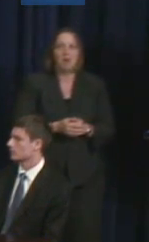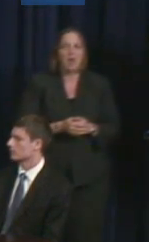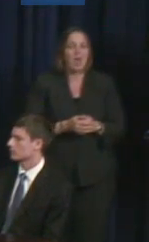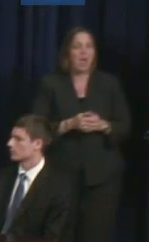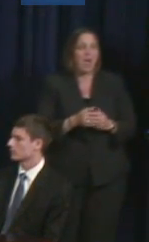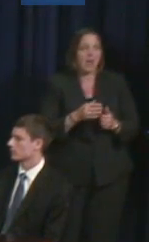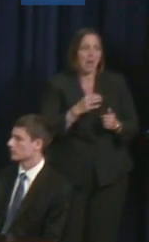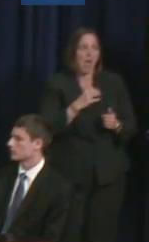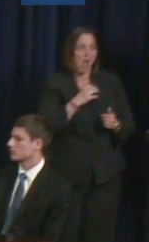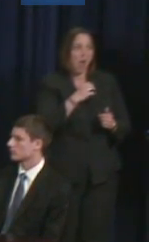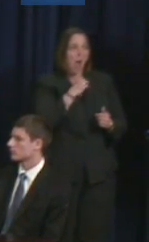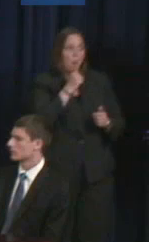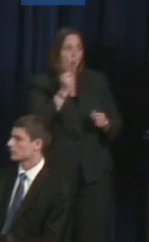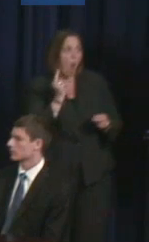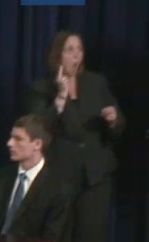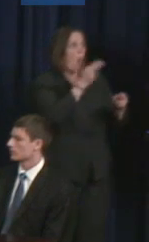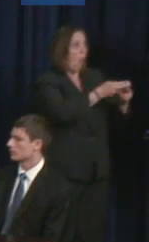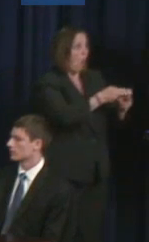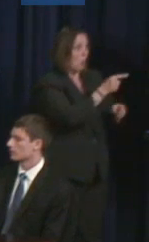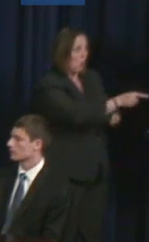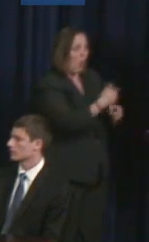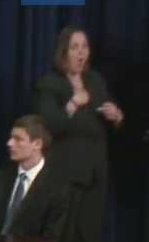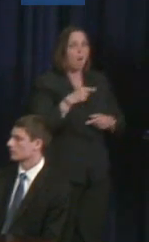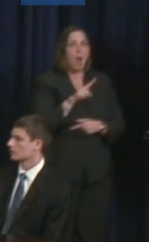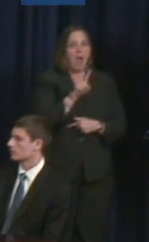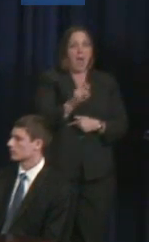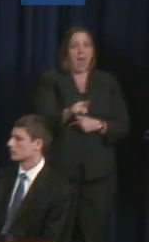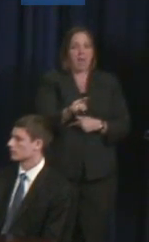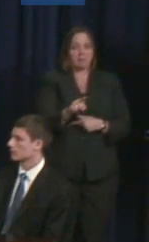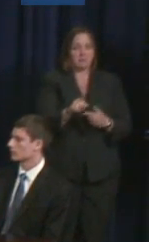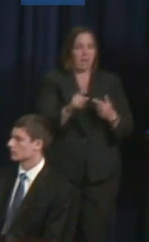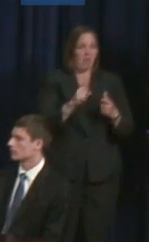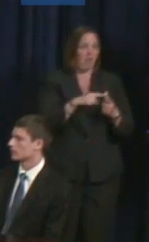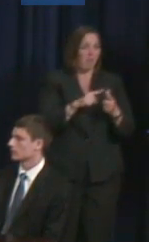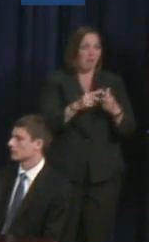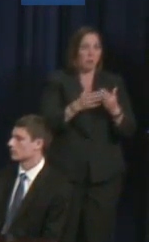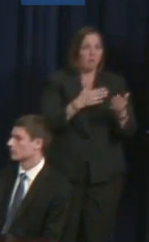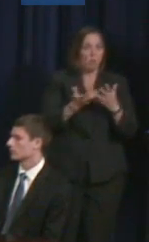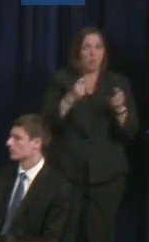So I'll put the question forward and whoever would like to start please do so.